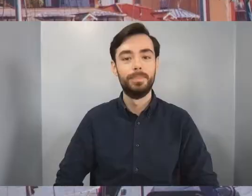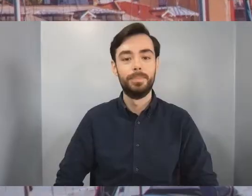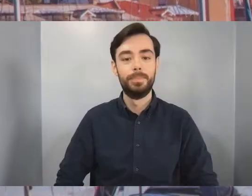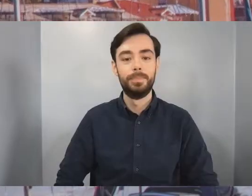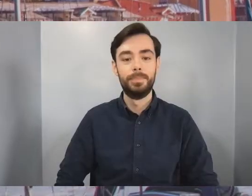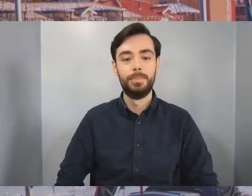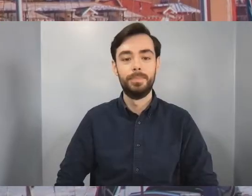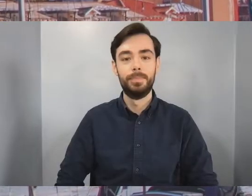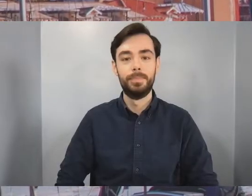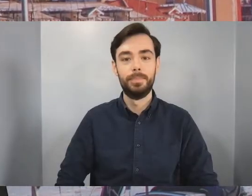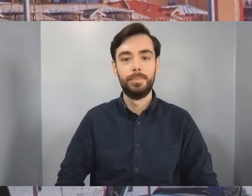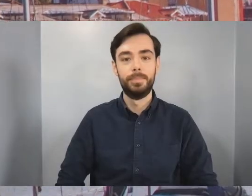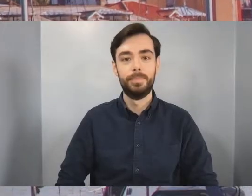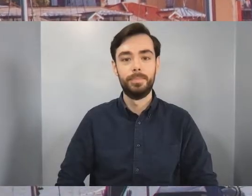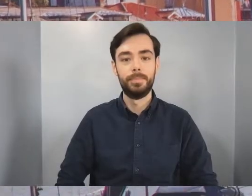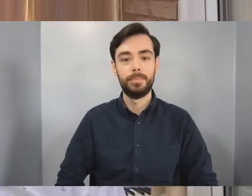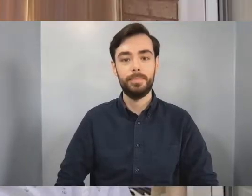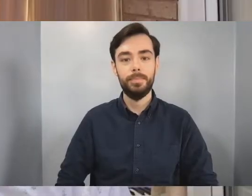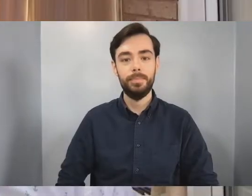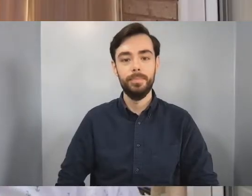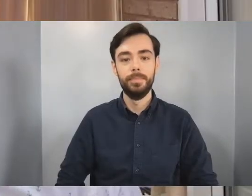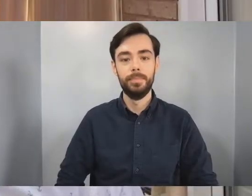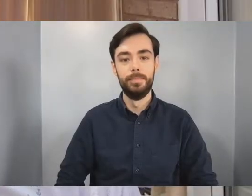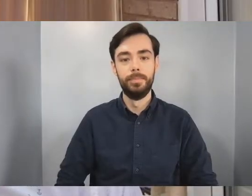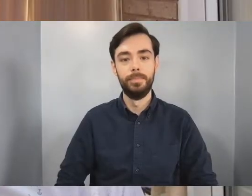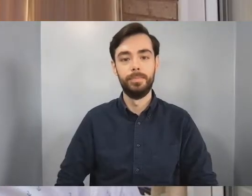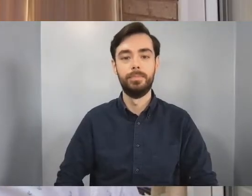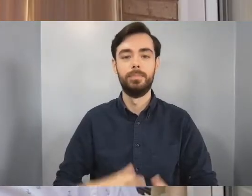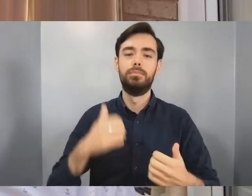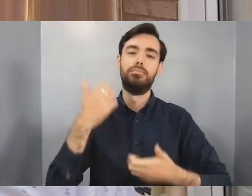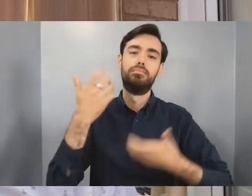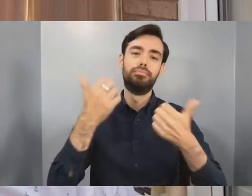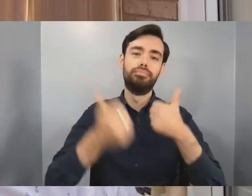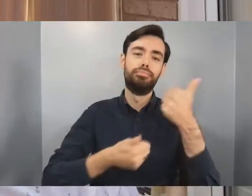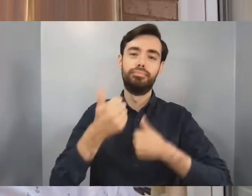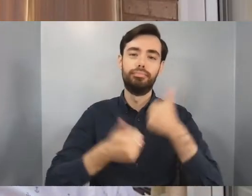Huge congrats Class of 2021. I'm super super proud of all of you. I can't wait to see all